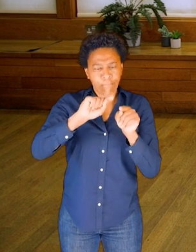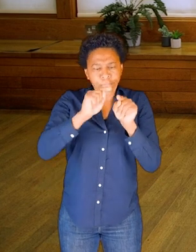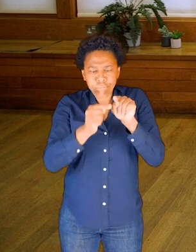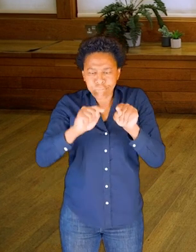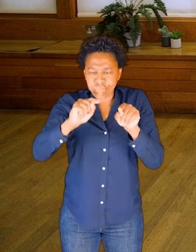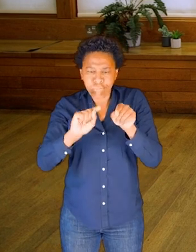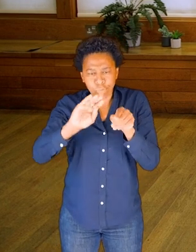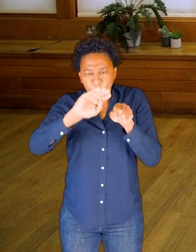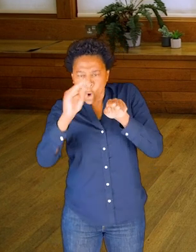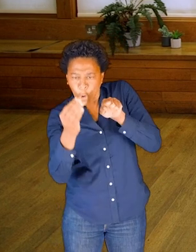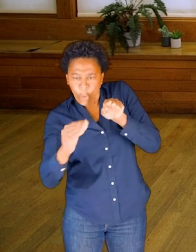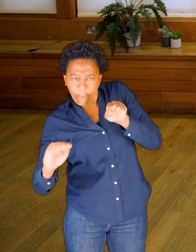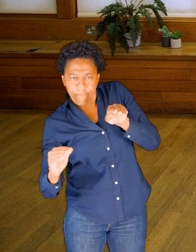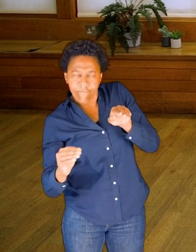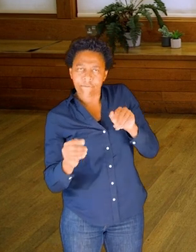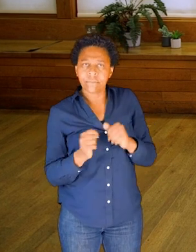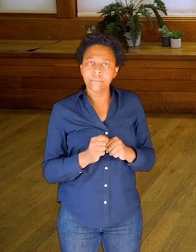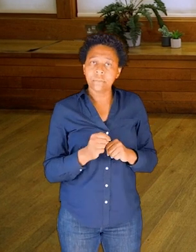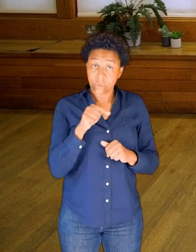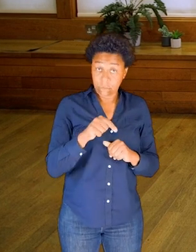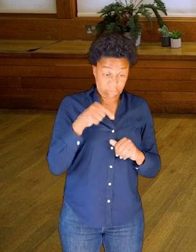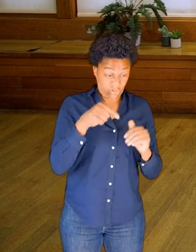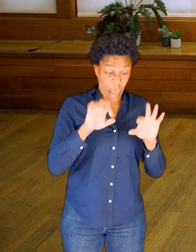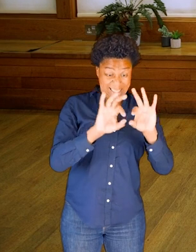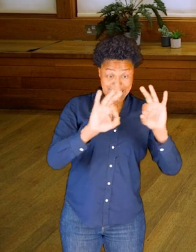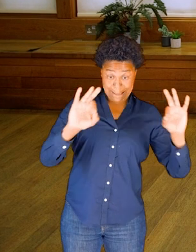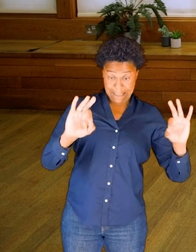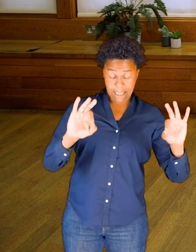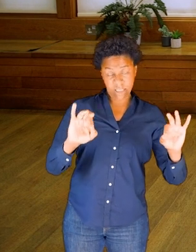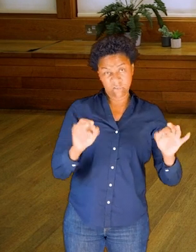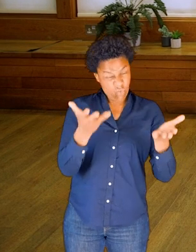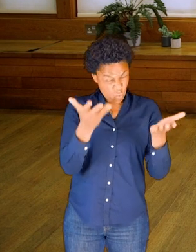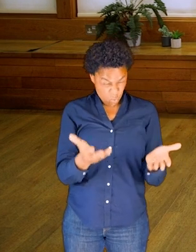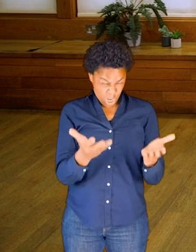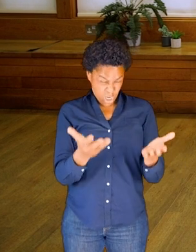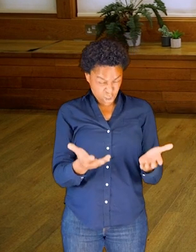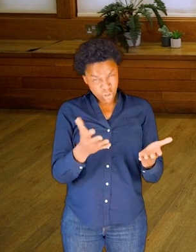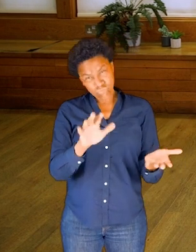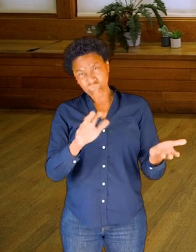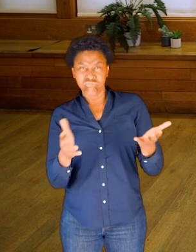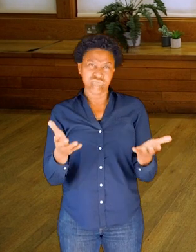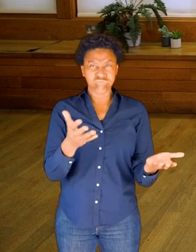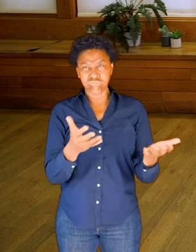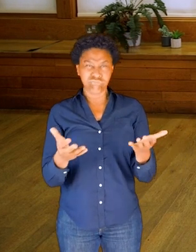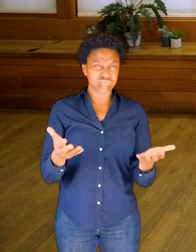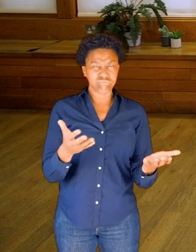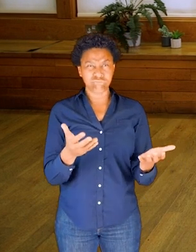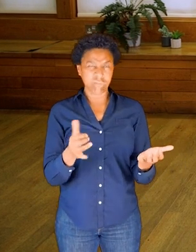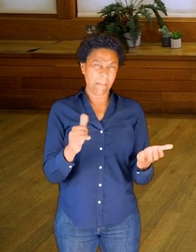What does your stick weigh? So this stick, hmm, weighs probably-- I don't know if I think about lightness